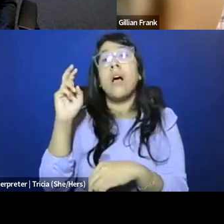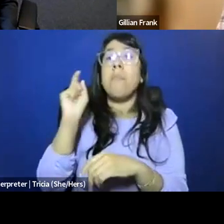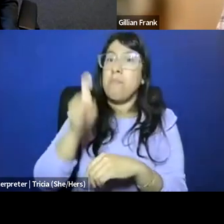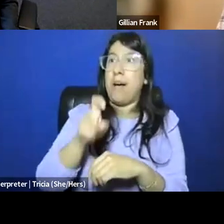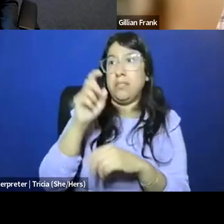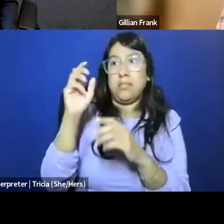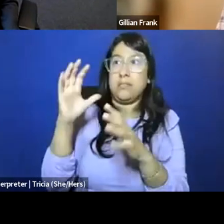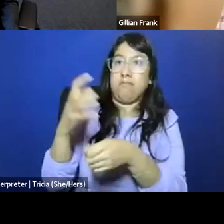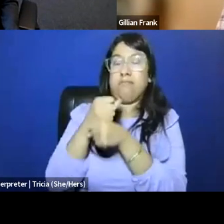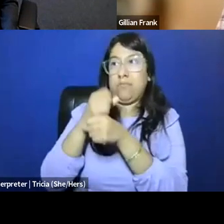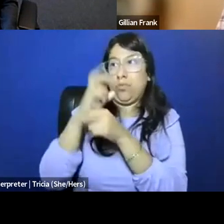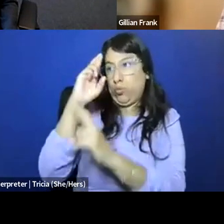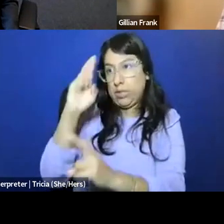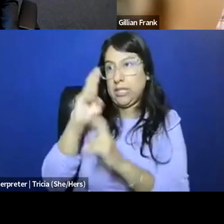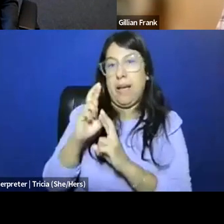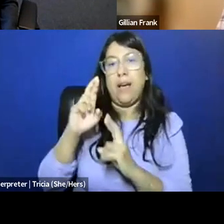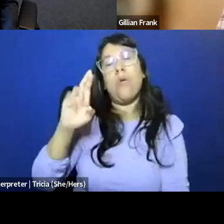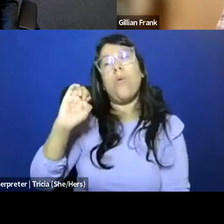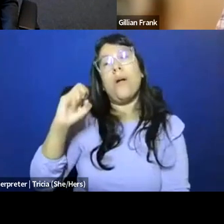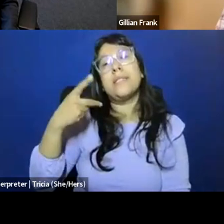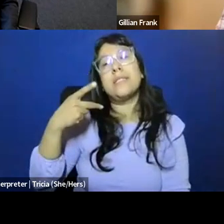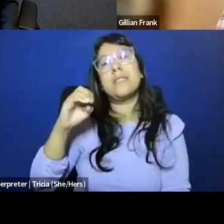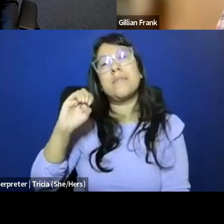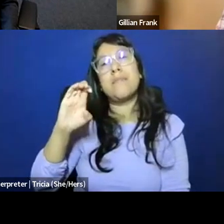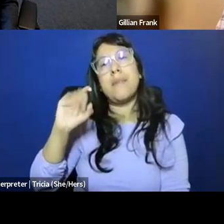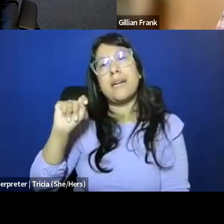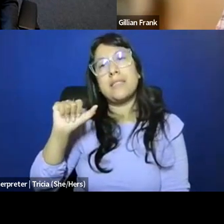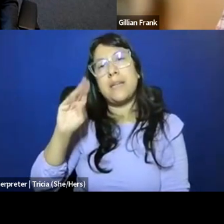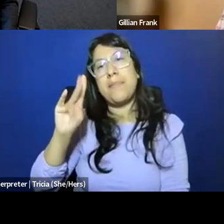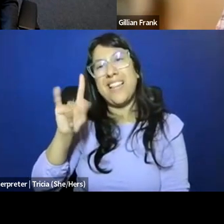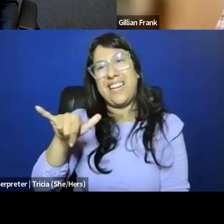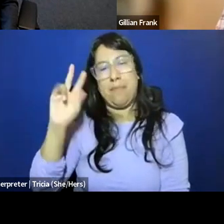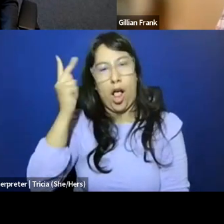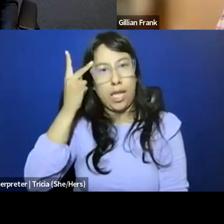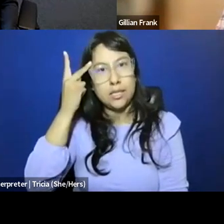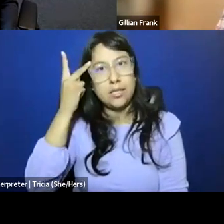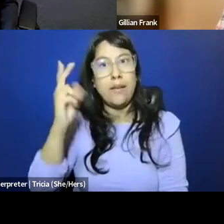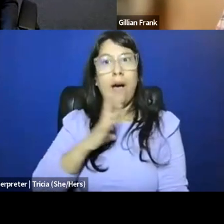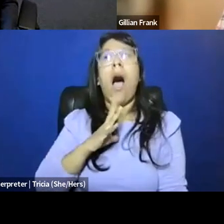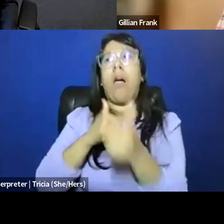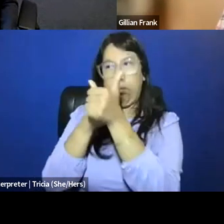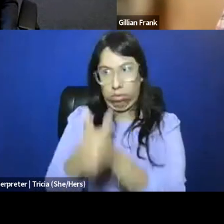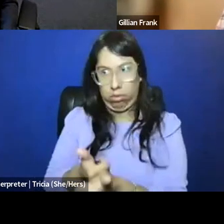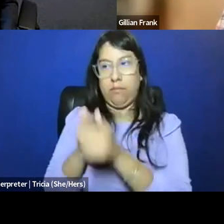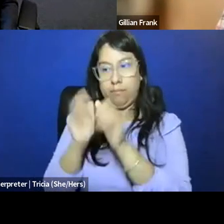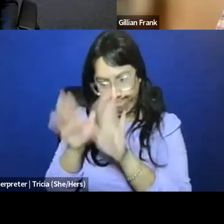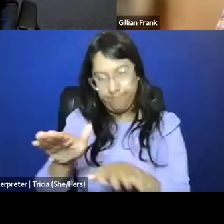of many different varieties, so the sort of segmenting by aligning with the liberal state,